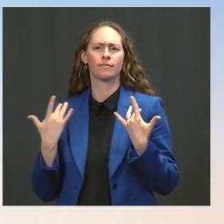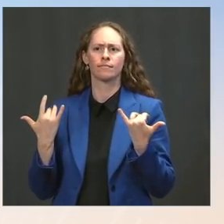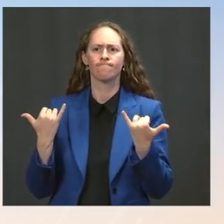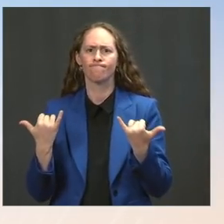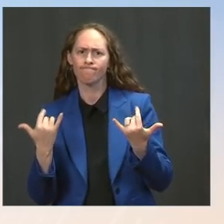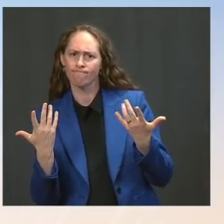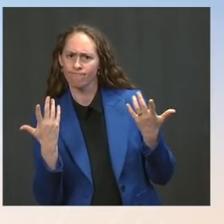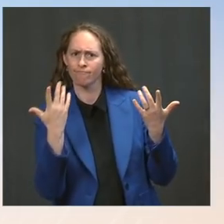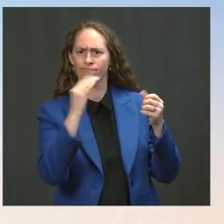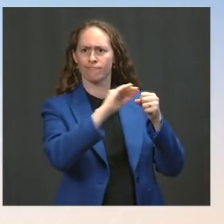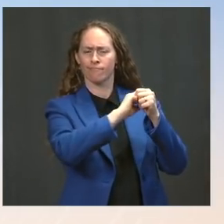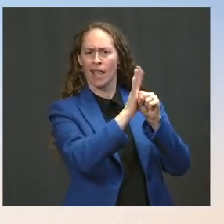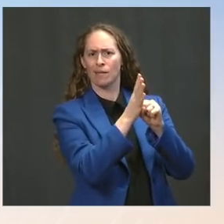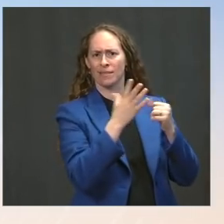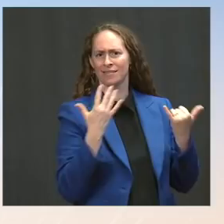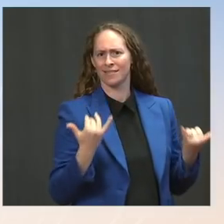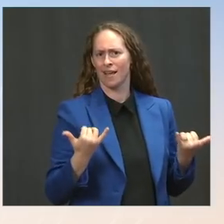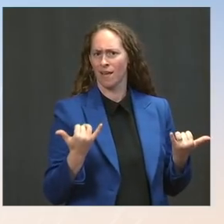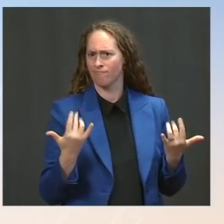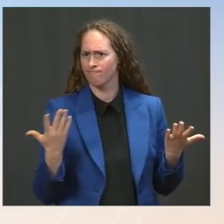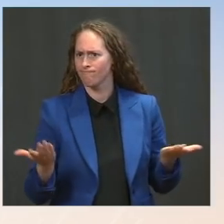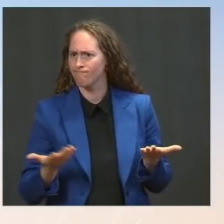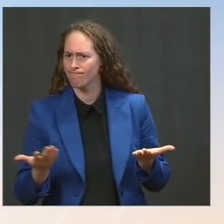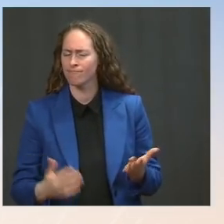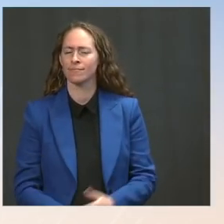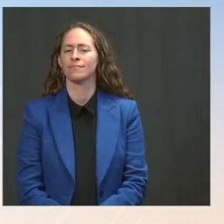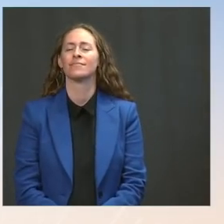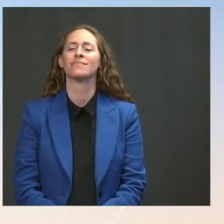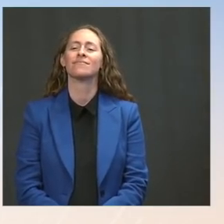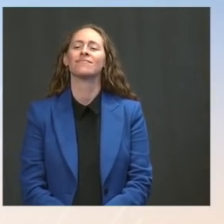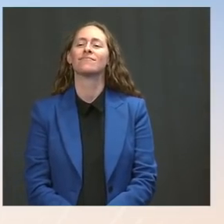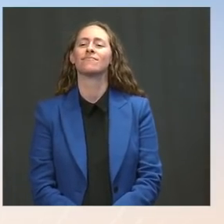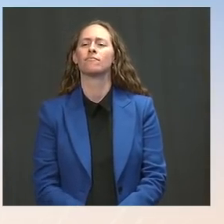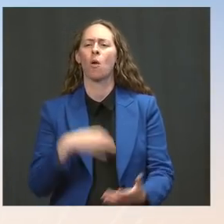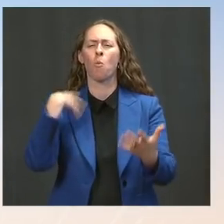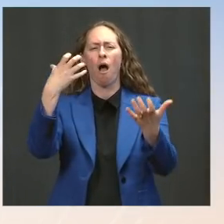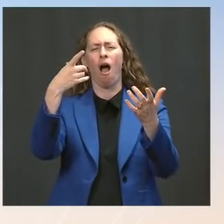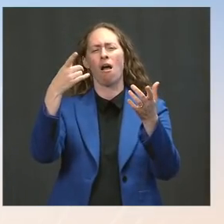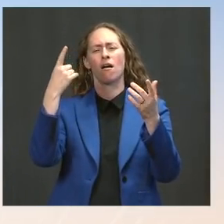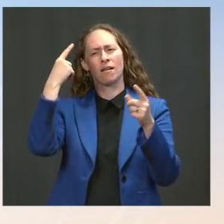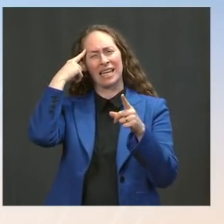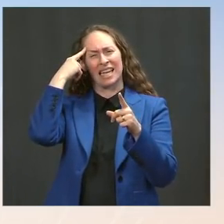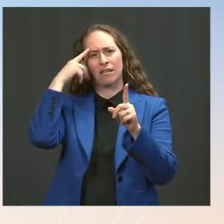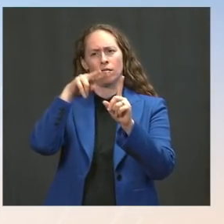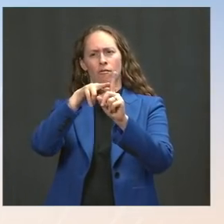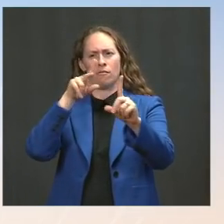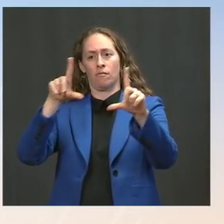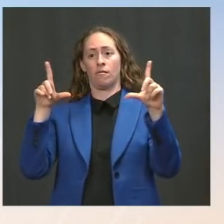First, taking a step back: In December, the percentage of Americans willing to get a shot was in the 30s.